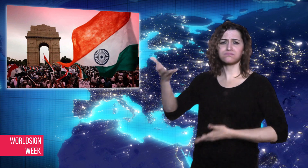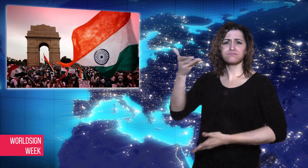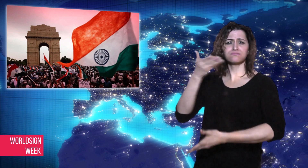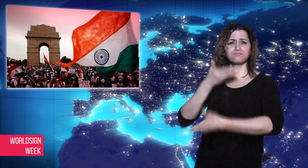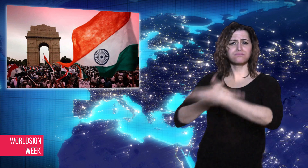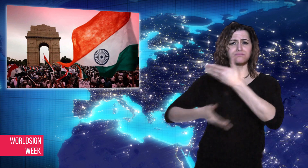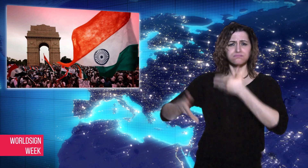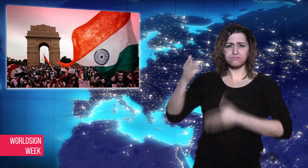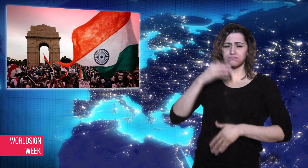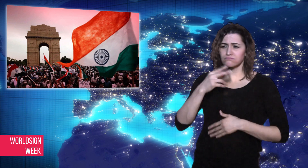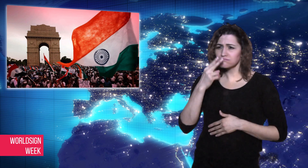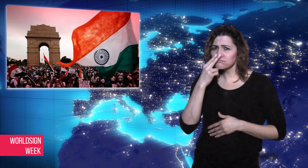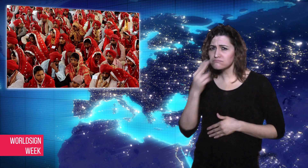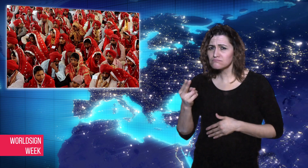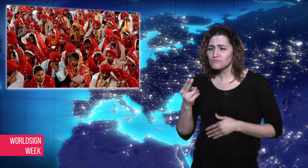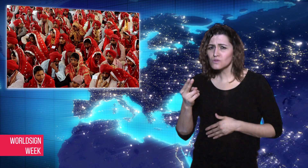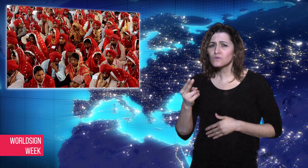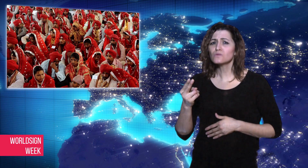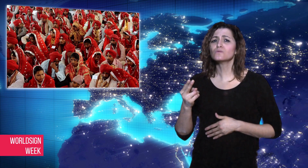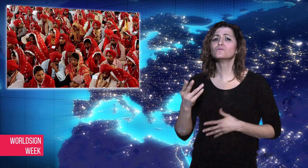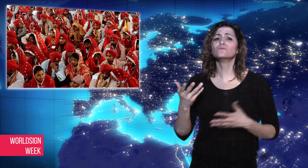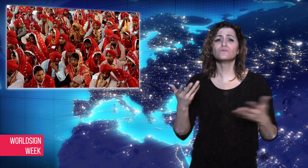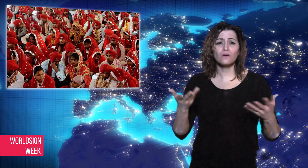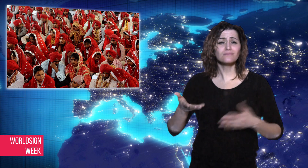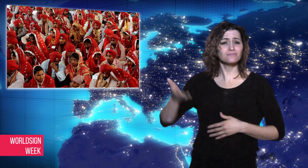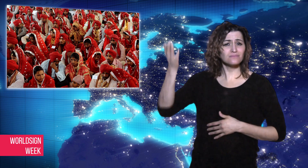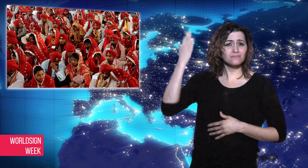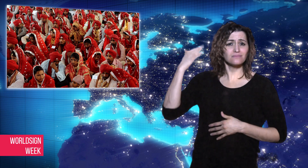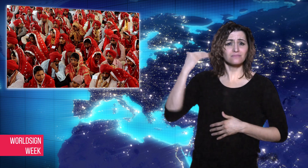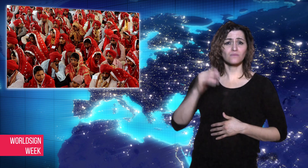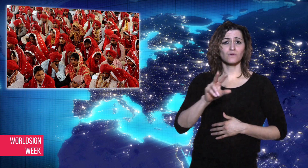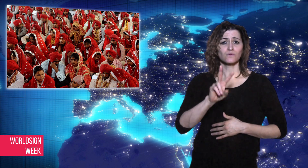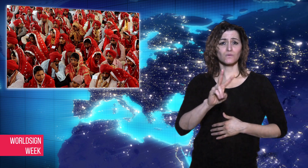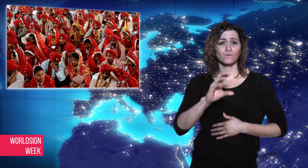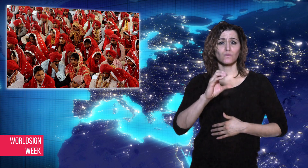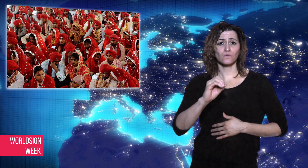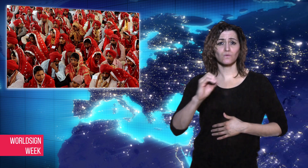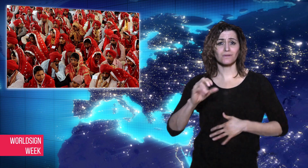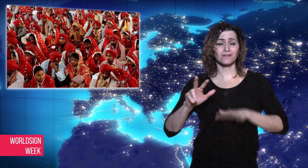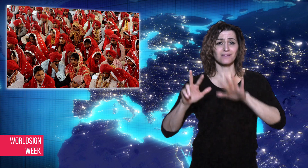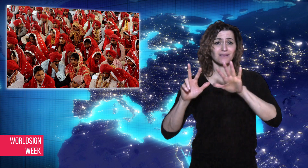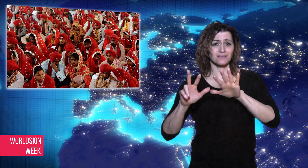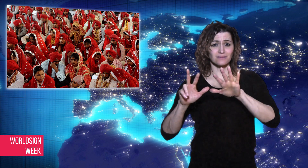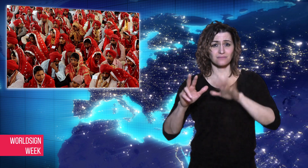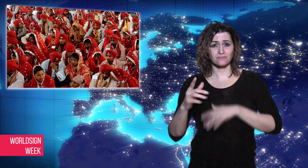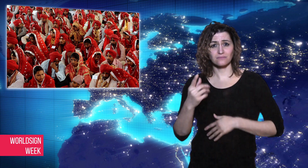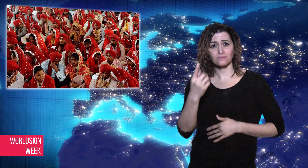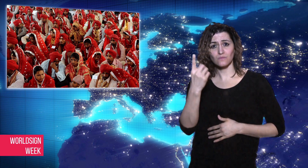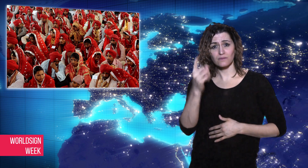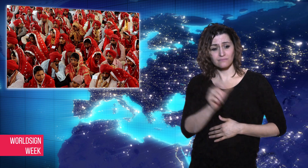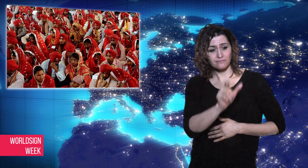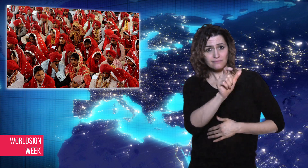had been sufficient medical evidence of